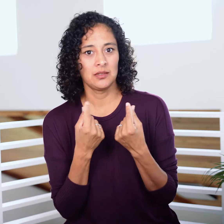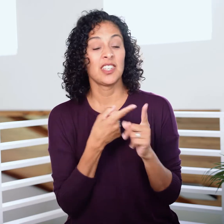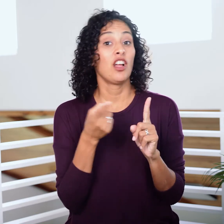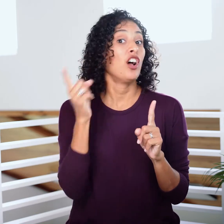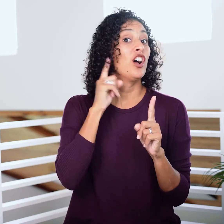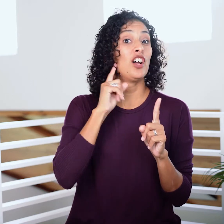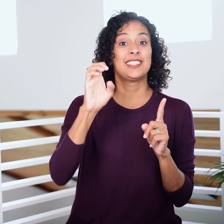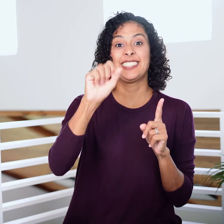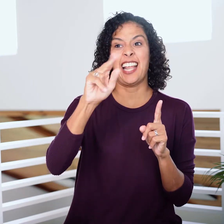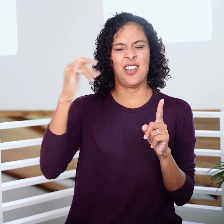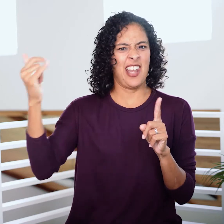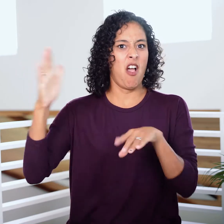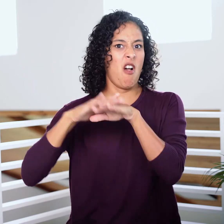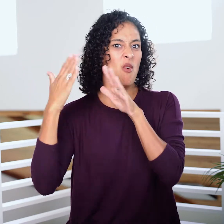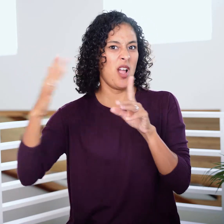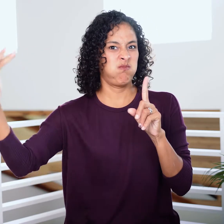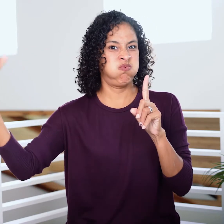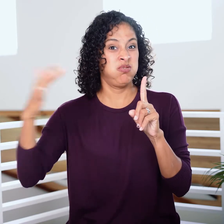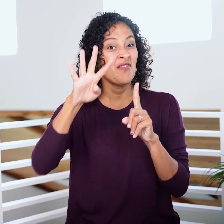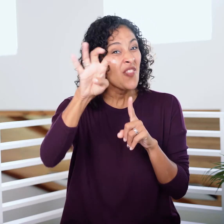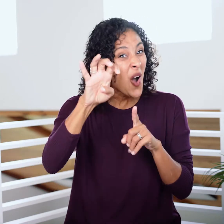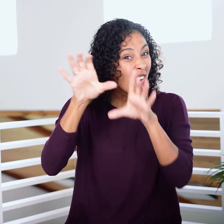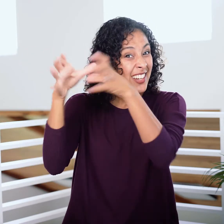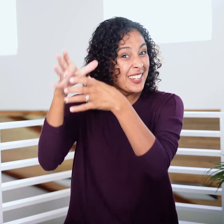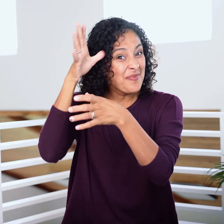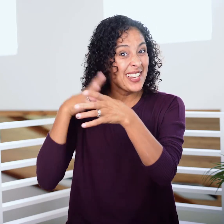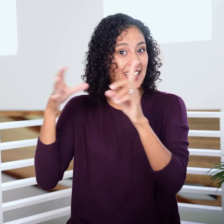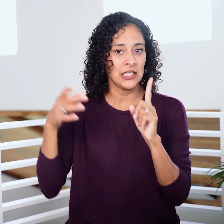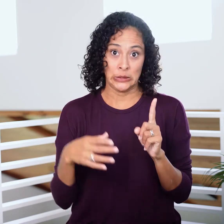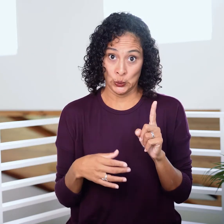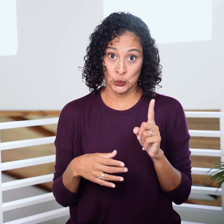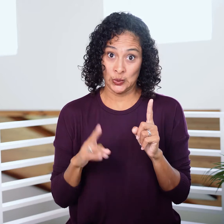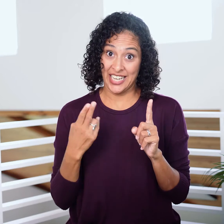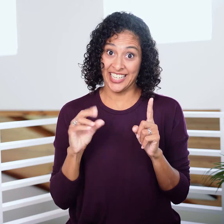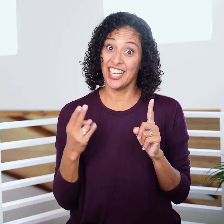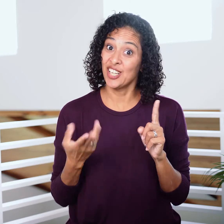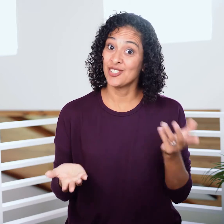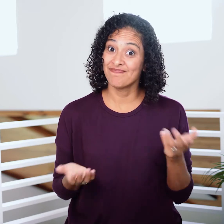He gets word that Esau is coming and has 400 guys with him. Uh oh.